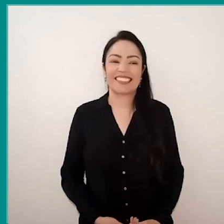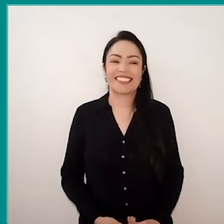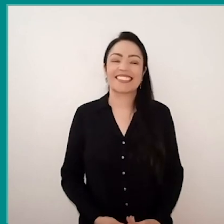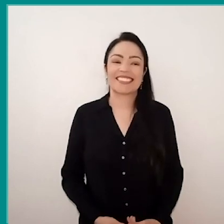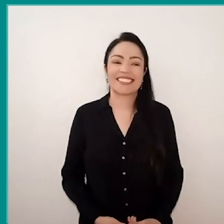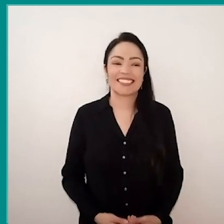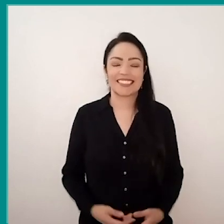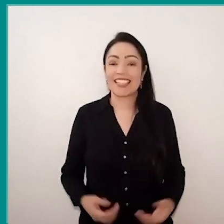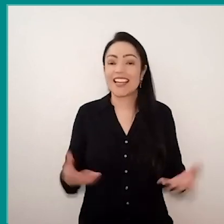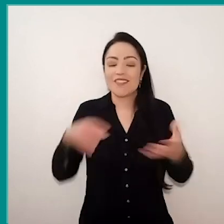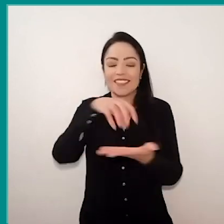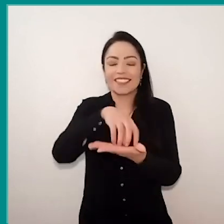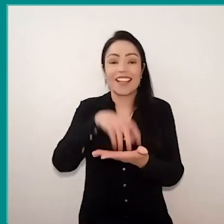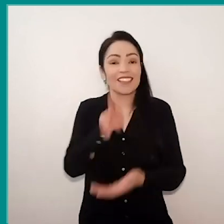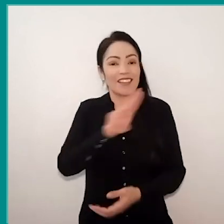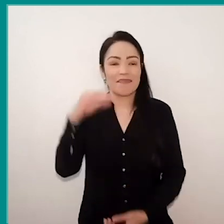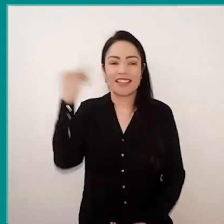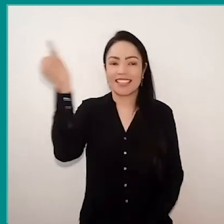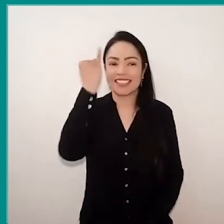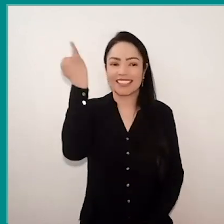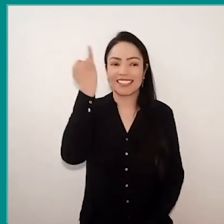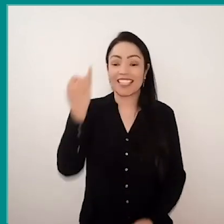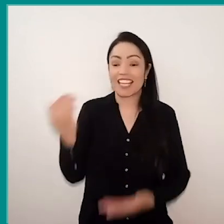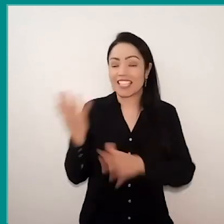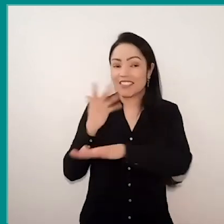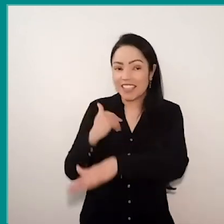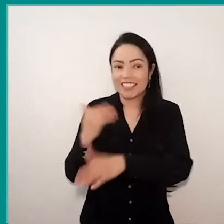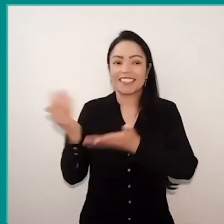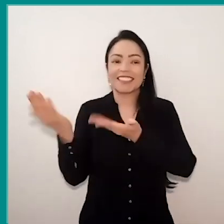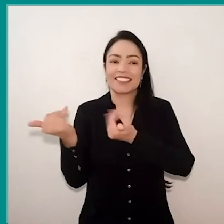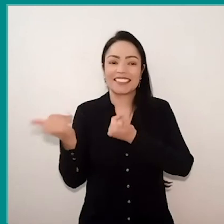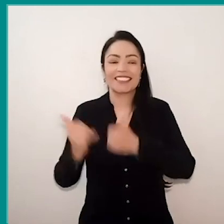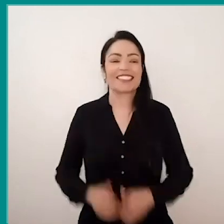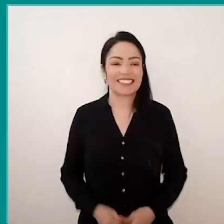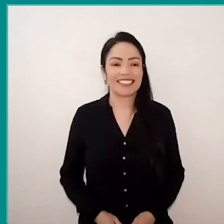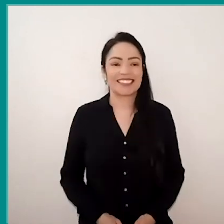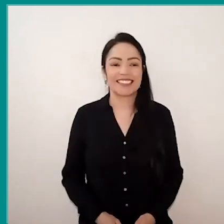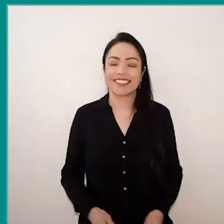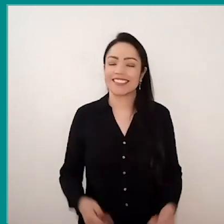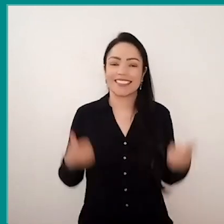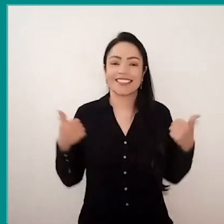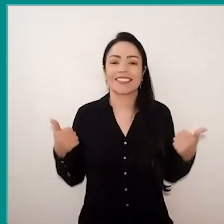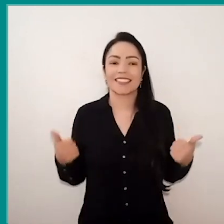such an important name: childhoods and youths. Yes. So I'll start by saying